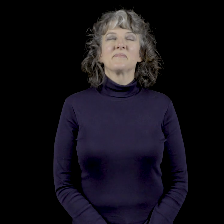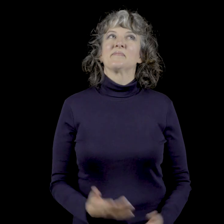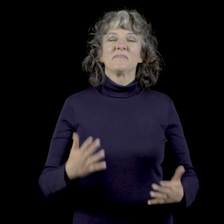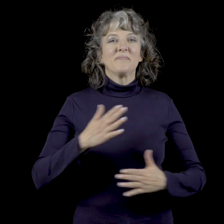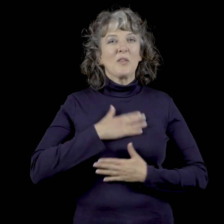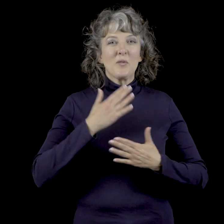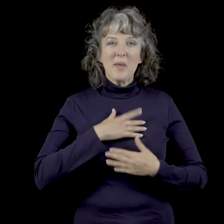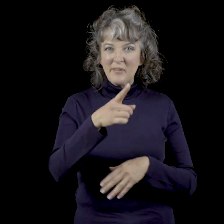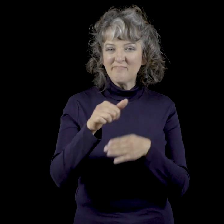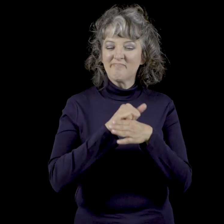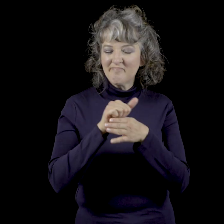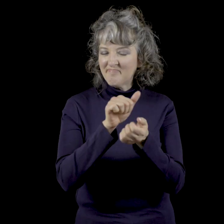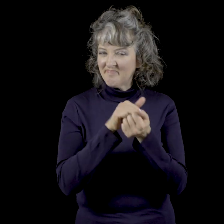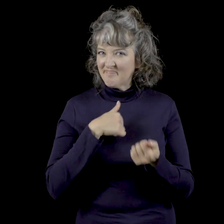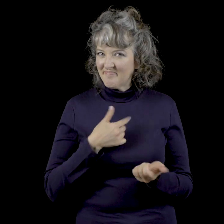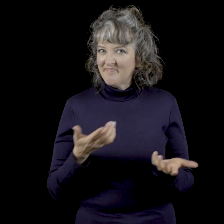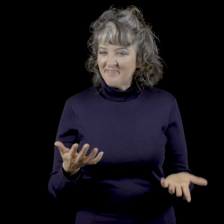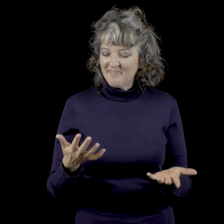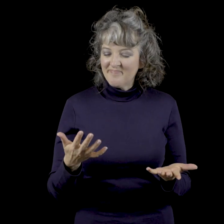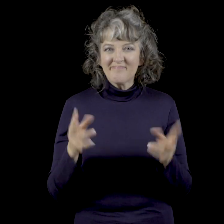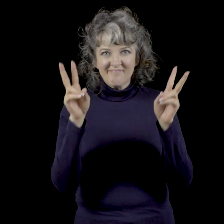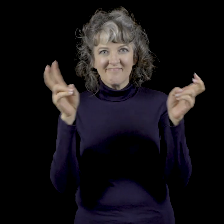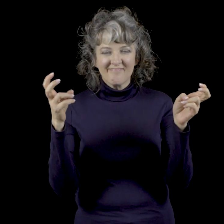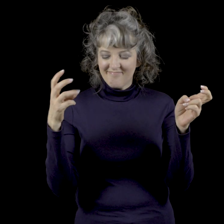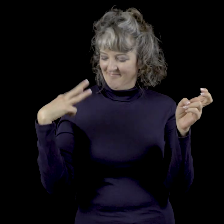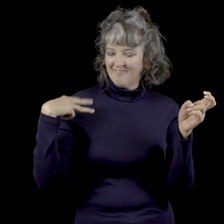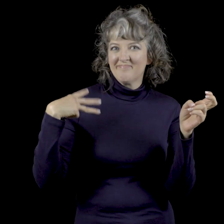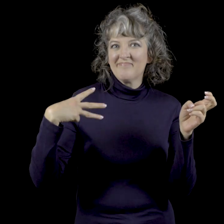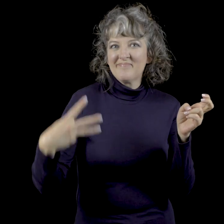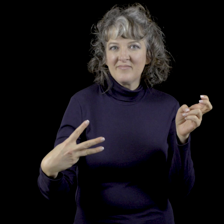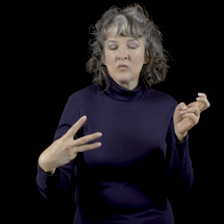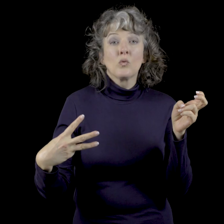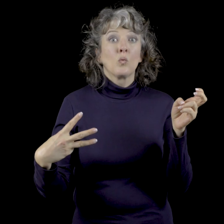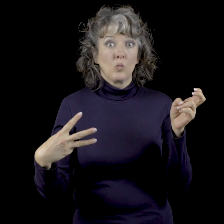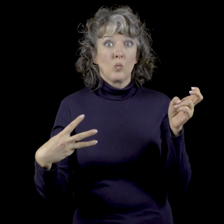Delighted you were able to practice the affair of George Washington with me.